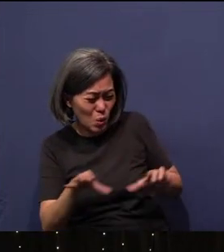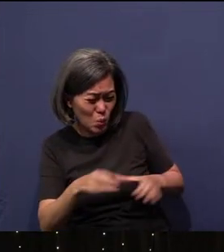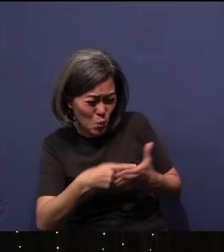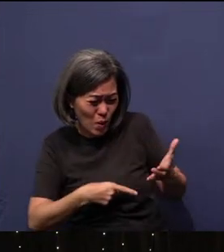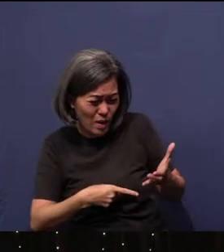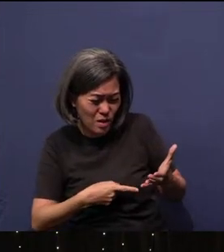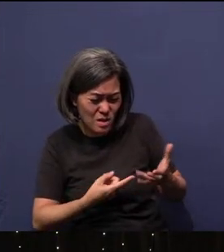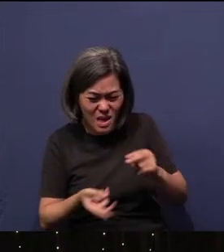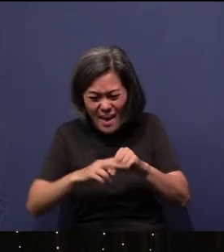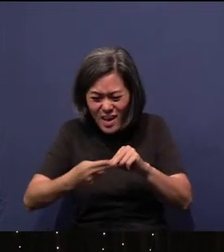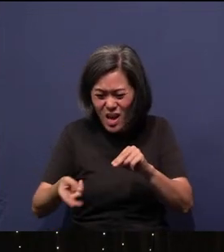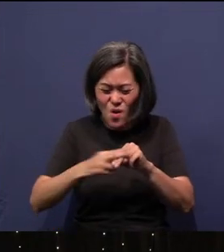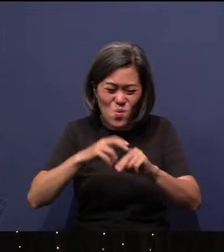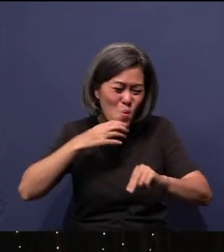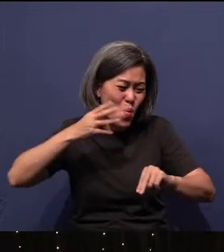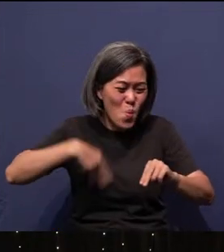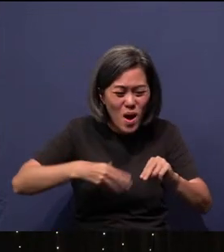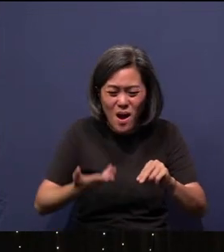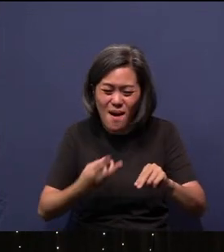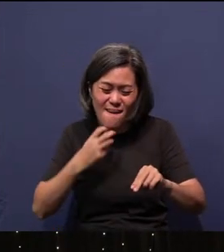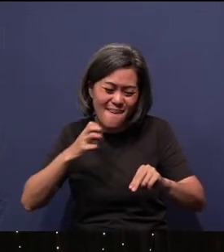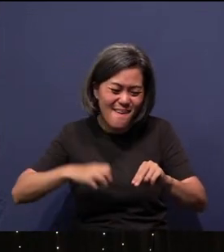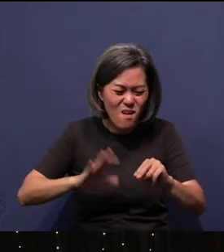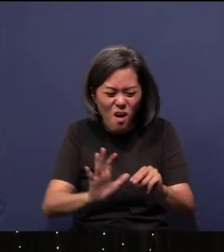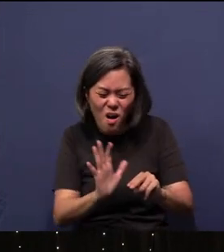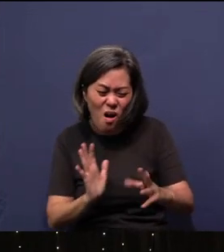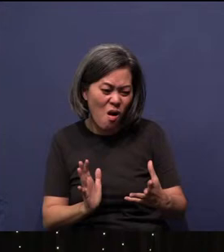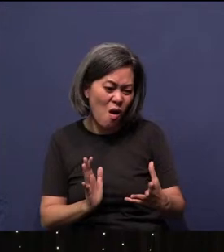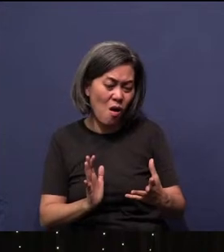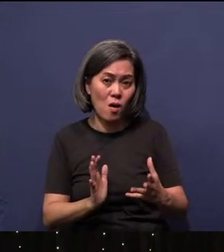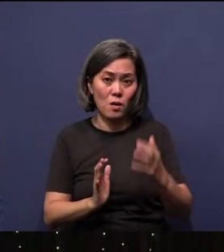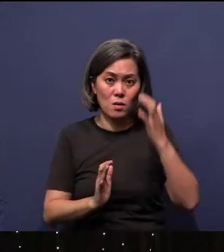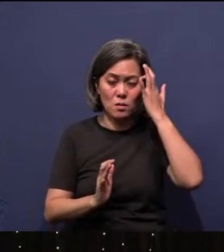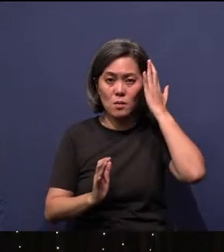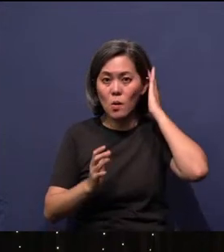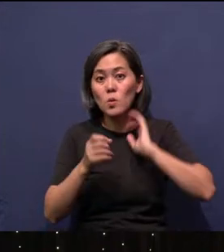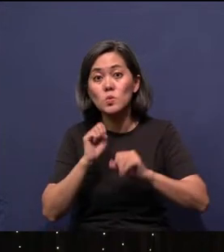wickedness and evil. And so this is what you have done.